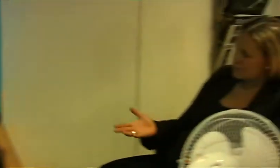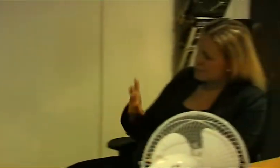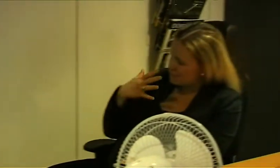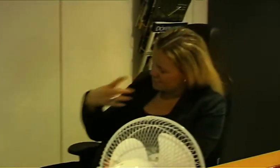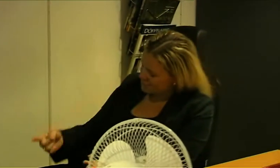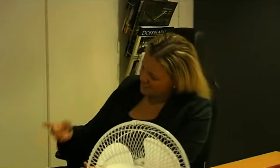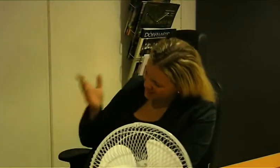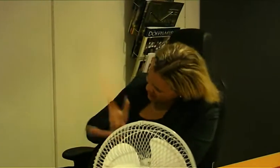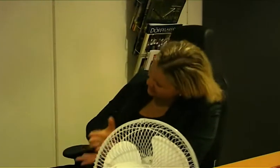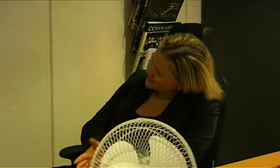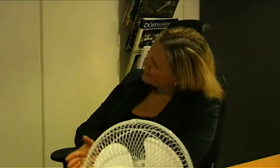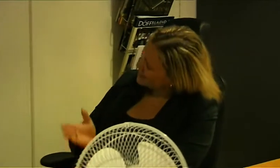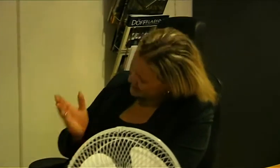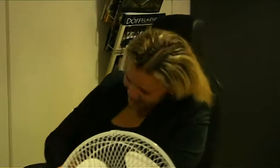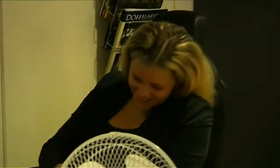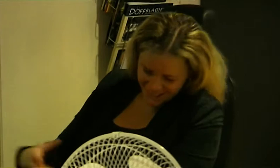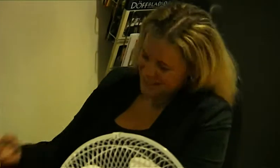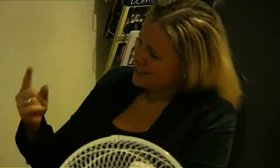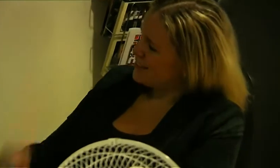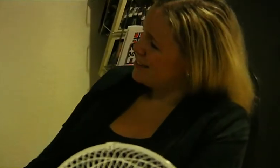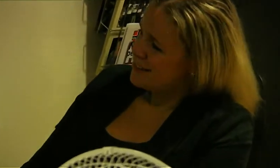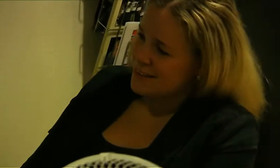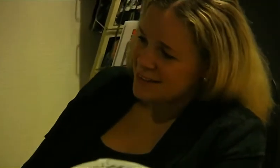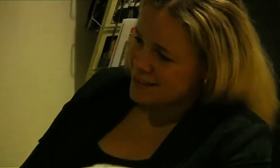Yeah... So right! So right!